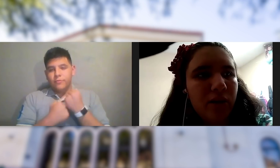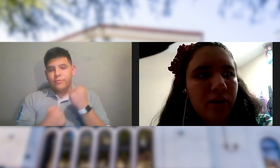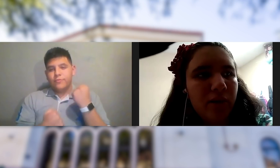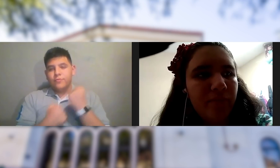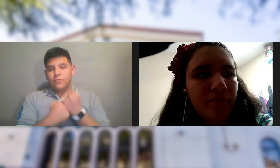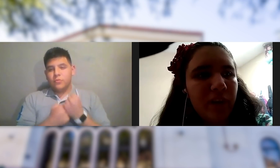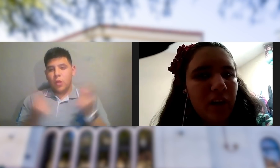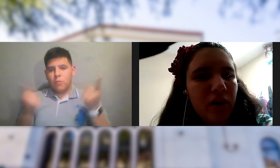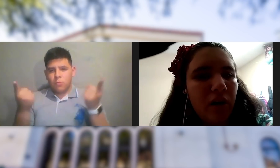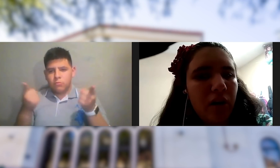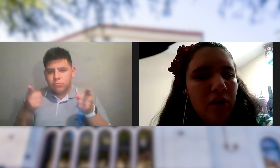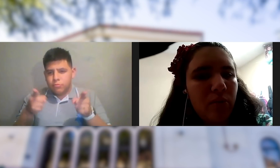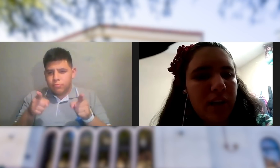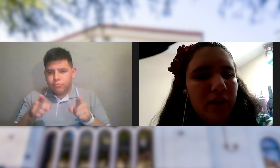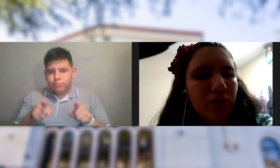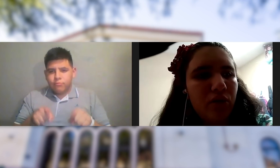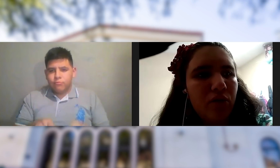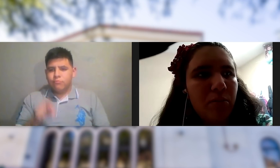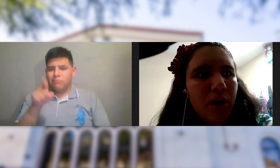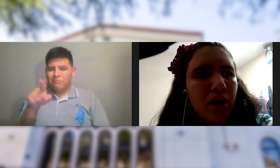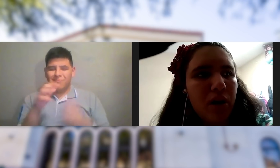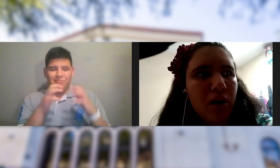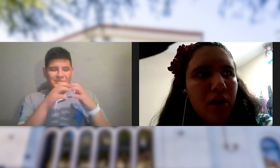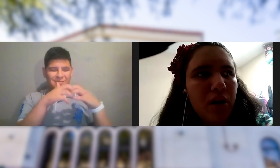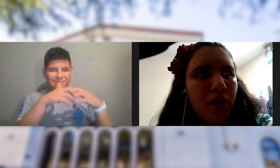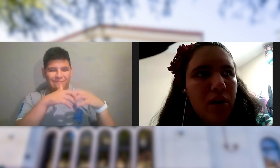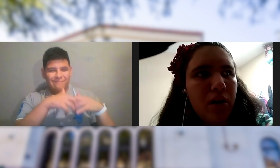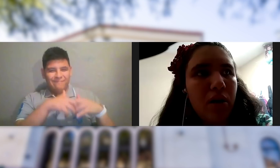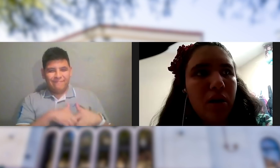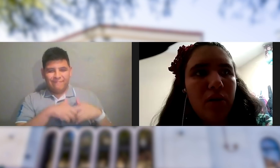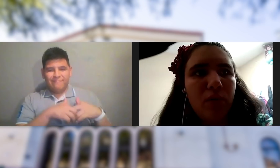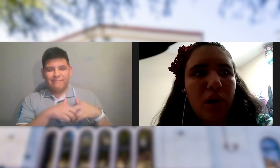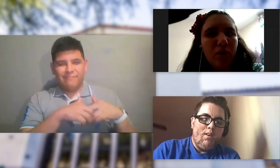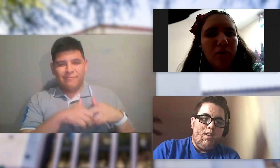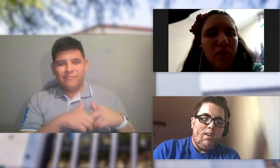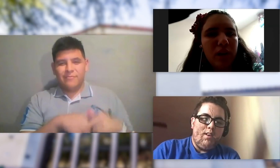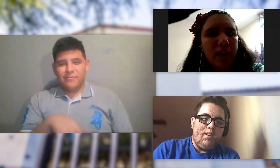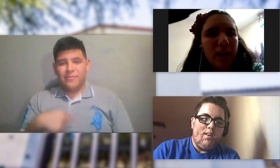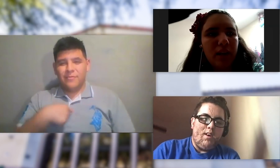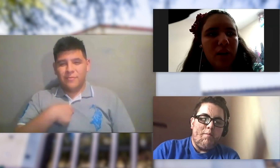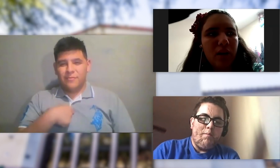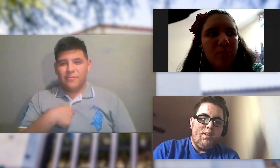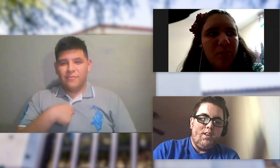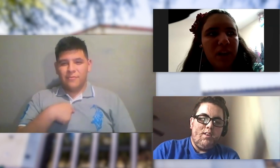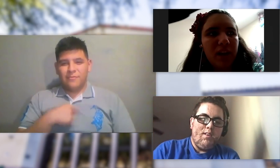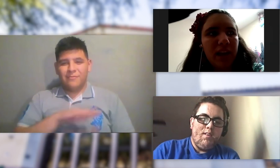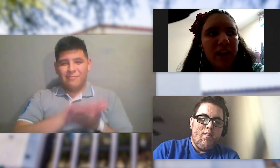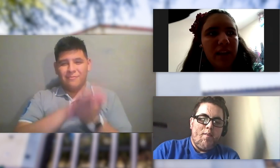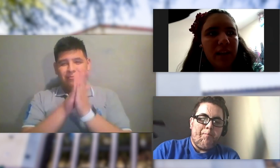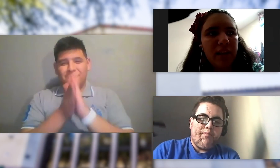ALWAYS TOMORROW LEAN ON ME,